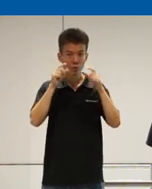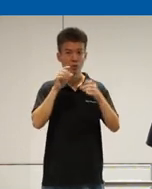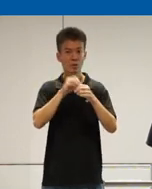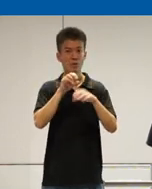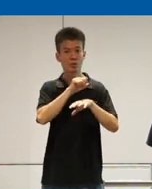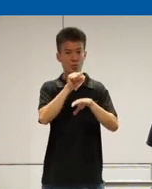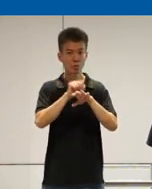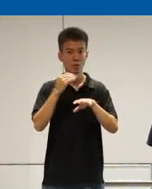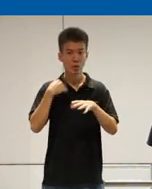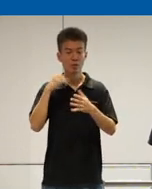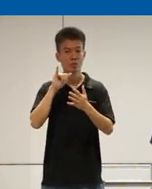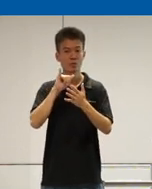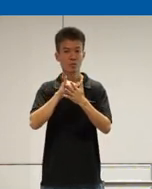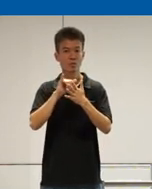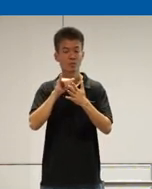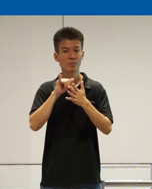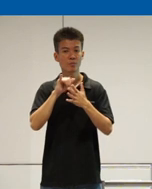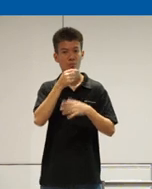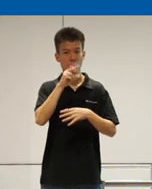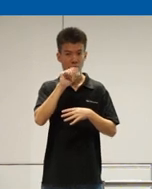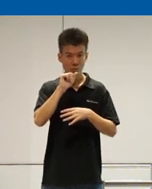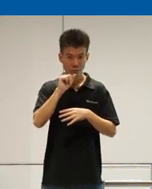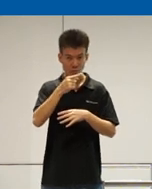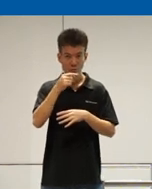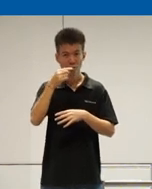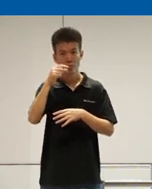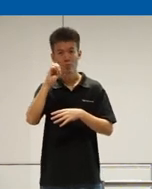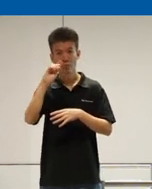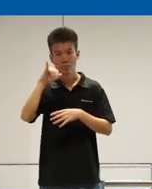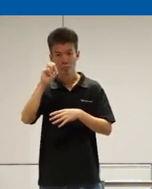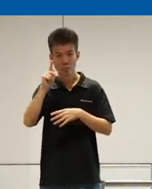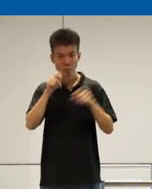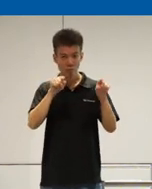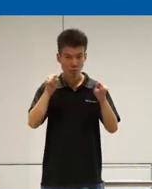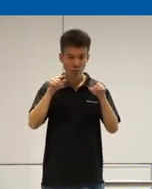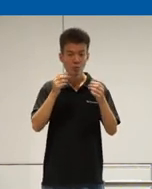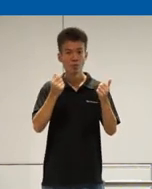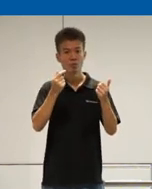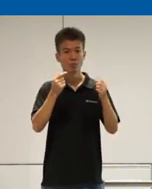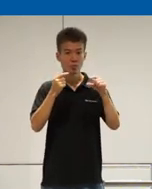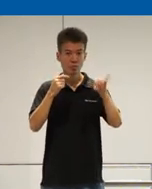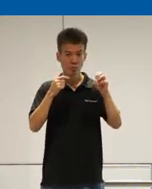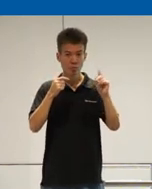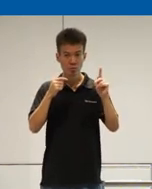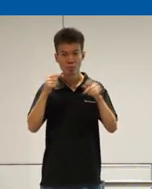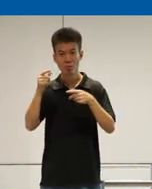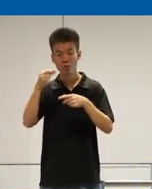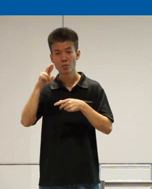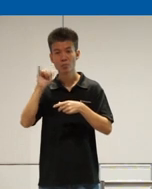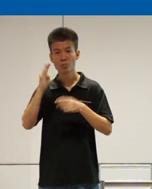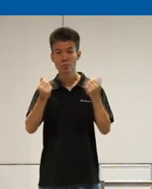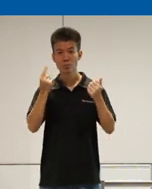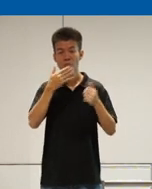also we have goj and grab right so which one is better in accessibility goj or grab and what I